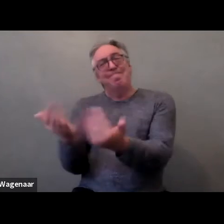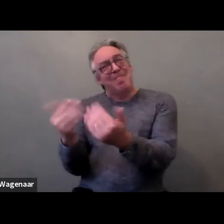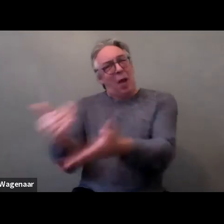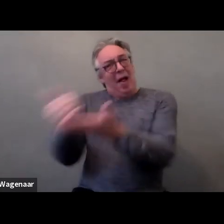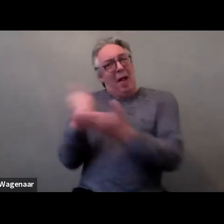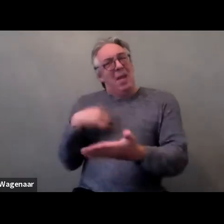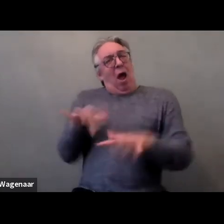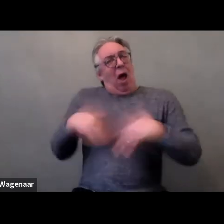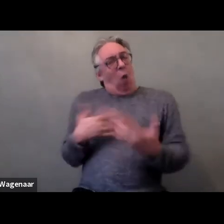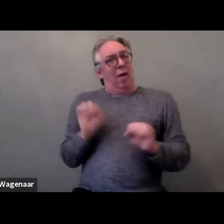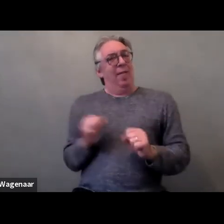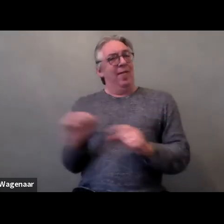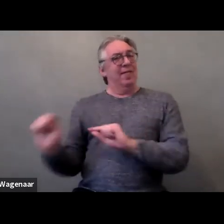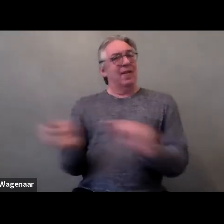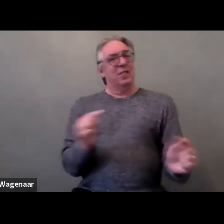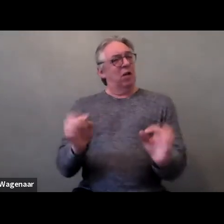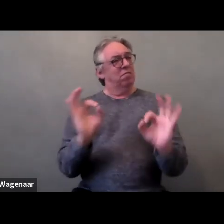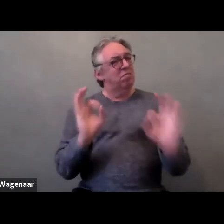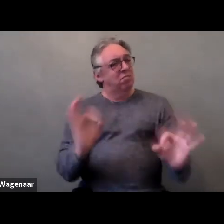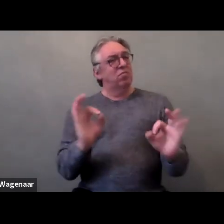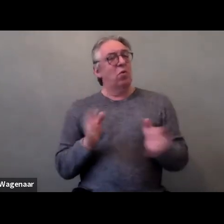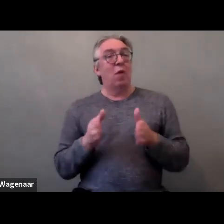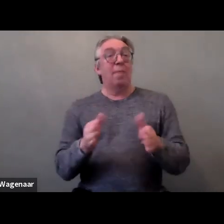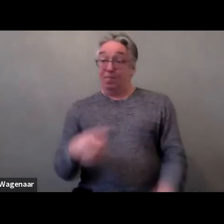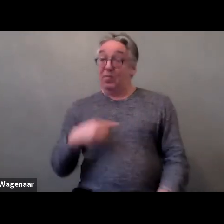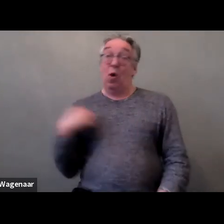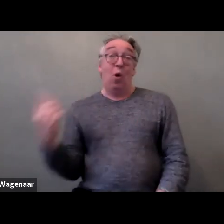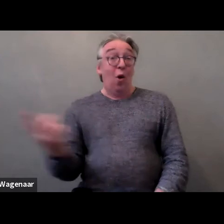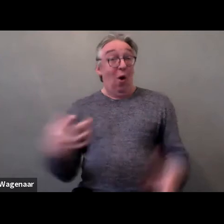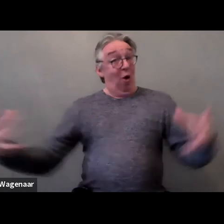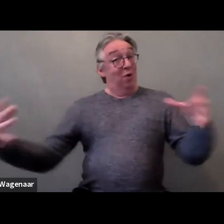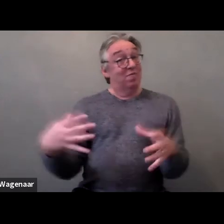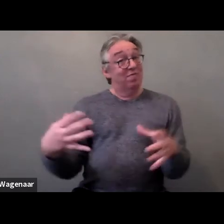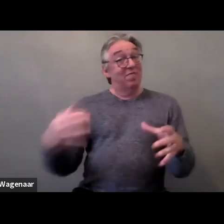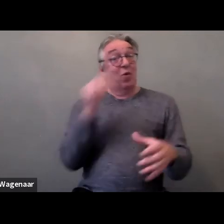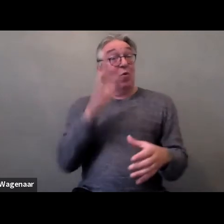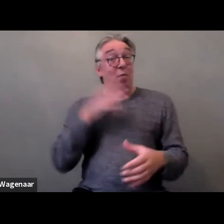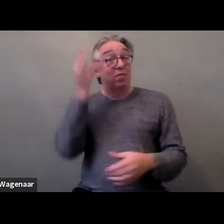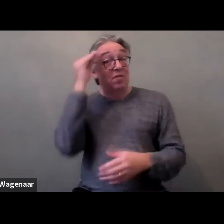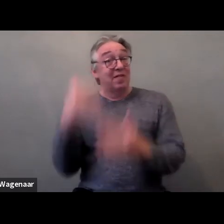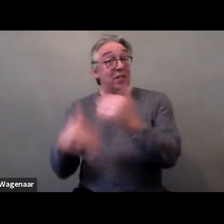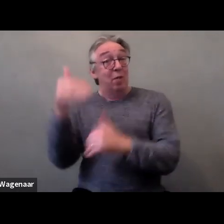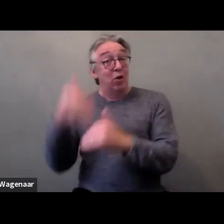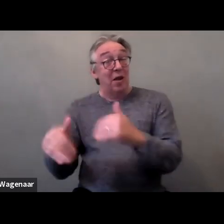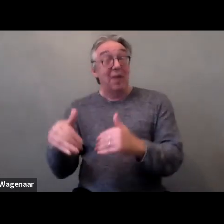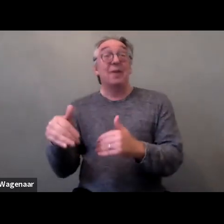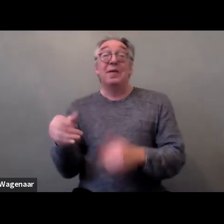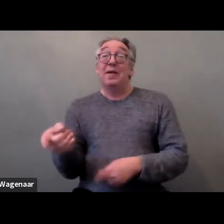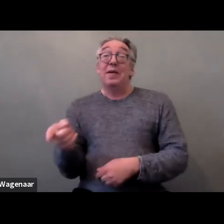We created pictures together so that's one way that they told me that we could talk about violence.